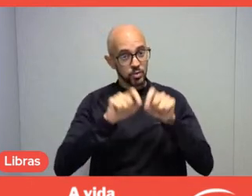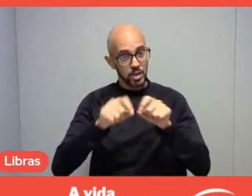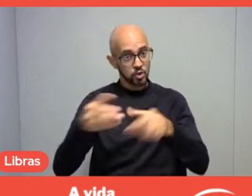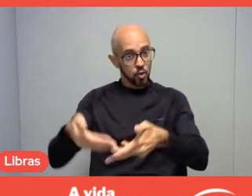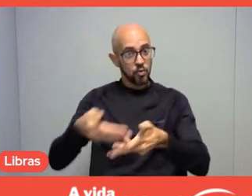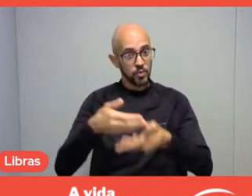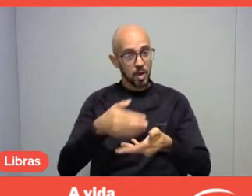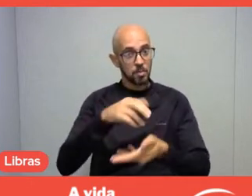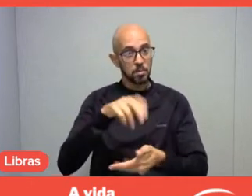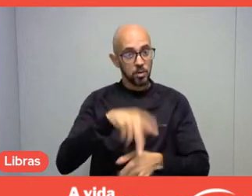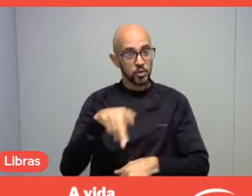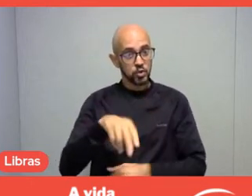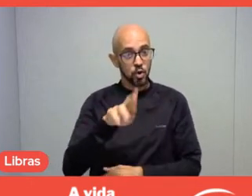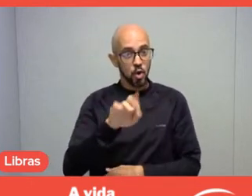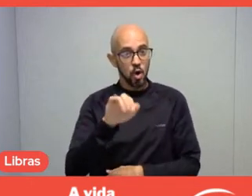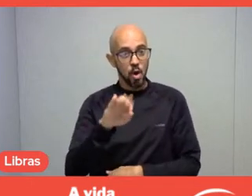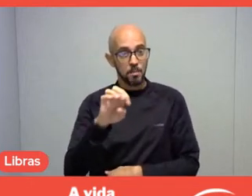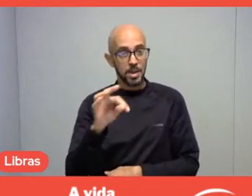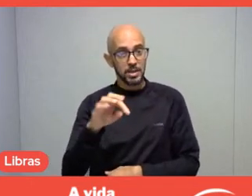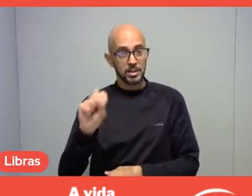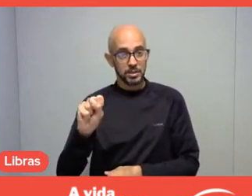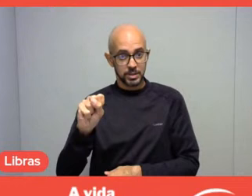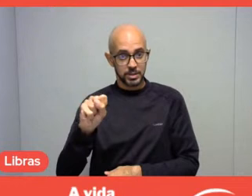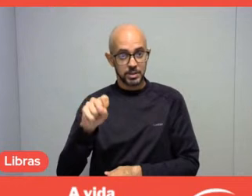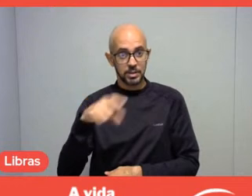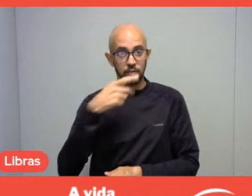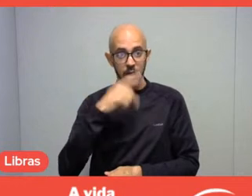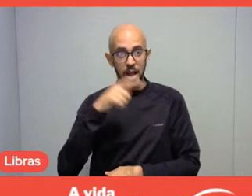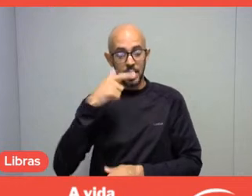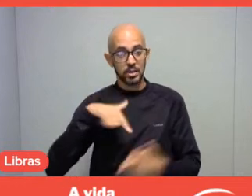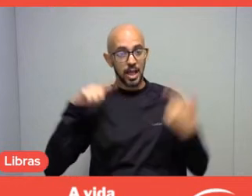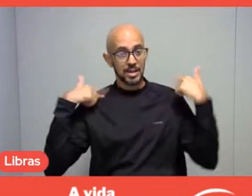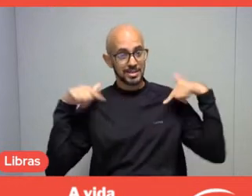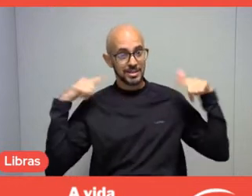who is the creator of the term "serious leisure", to discuss, Cadu and colleagues,